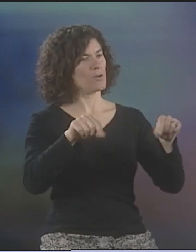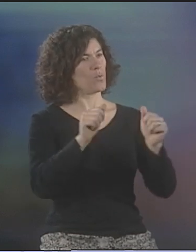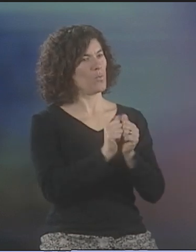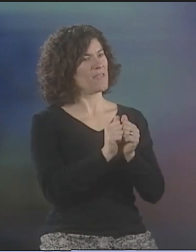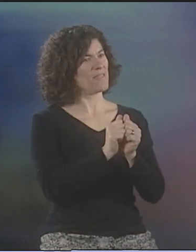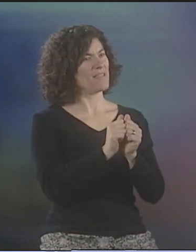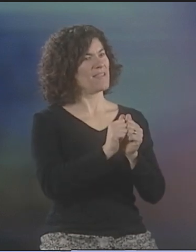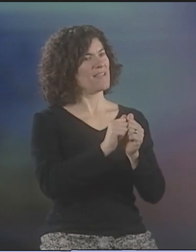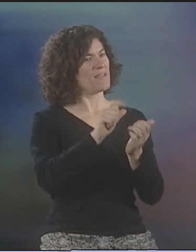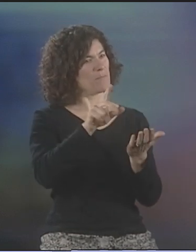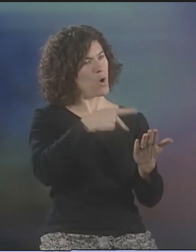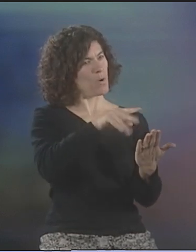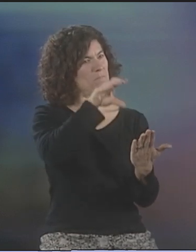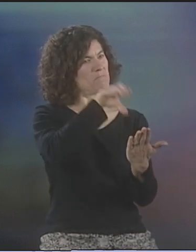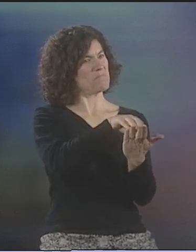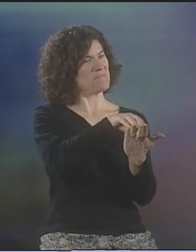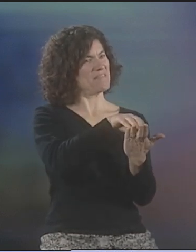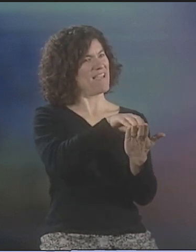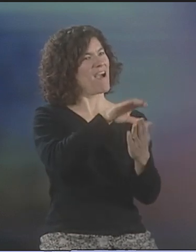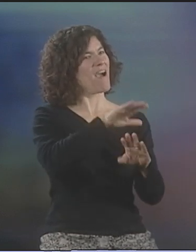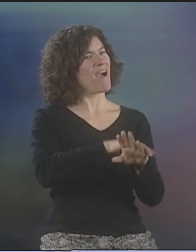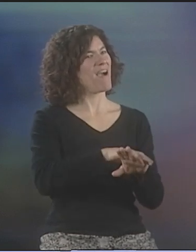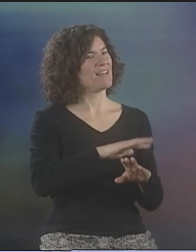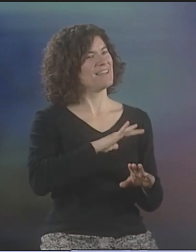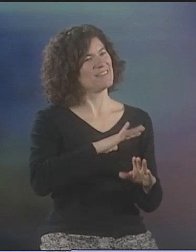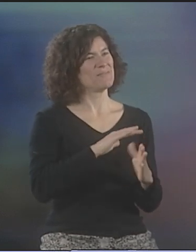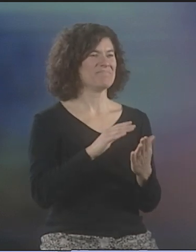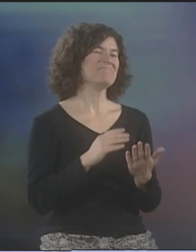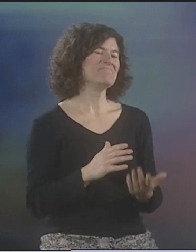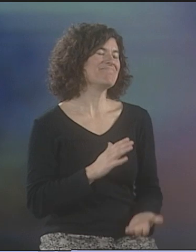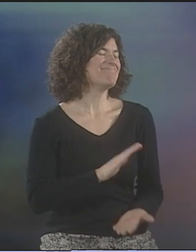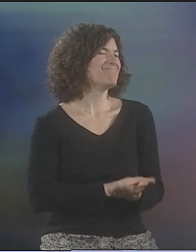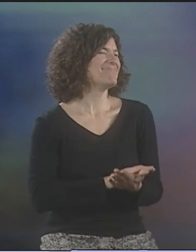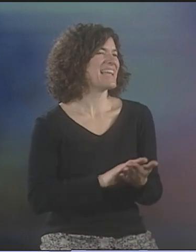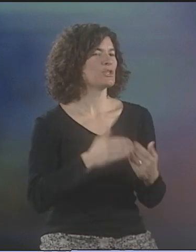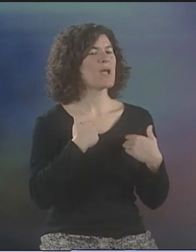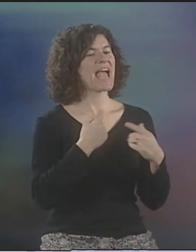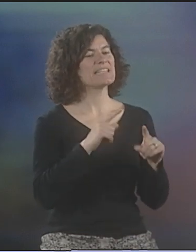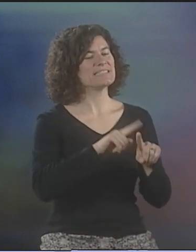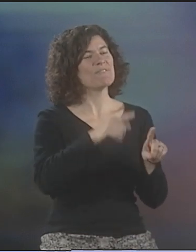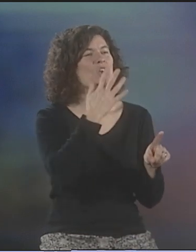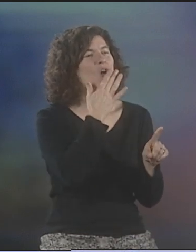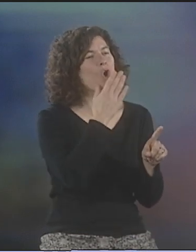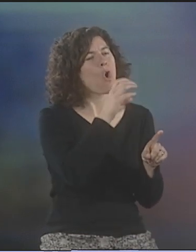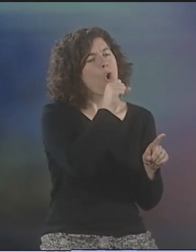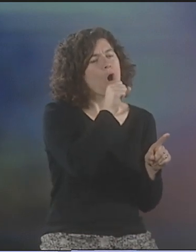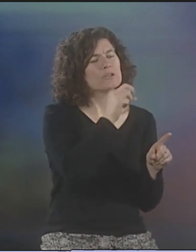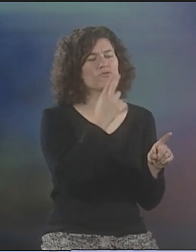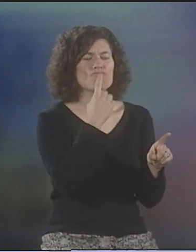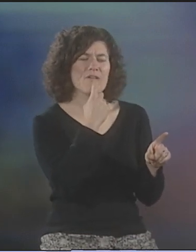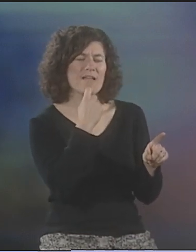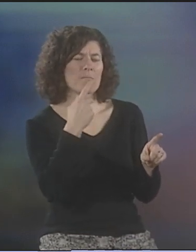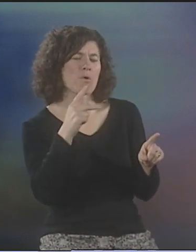AND THEN MY SON WILL BRING IT HOME ON A CARD. THE POEM WILL BE PRINTED ON THE CARD. AND IT'S SO NICE TO HAVE IT.